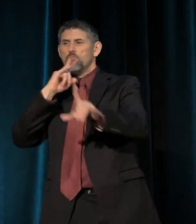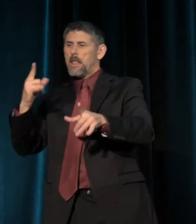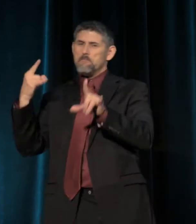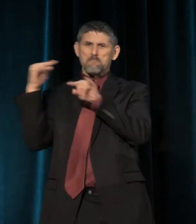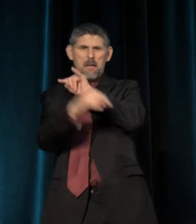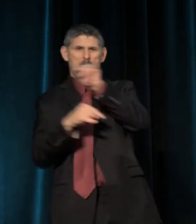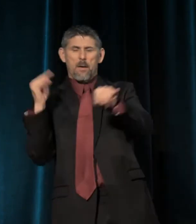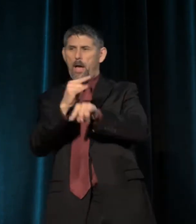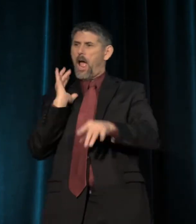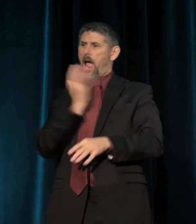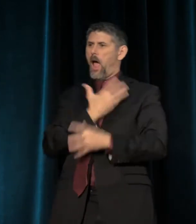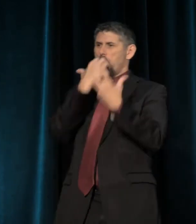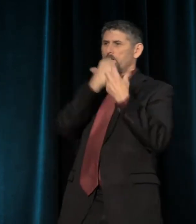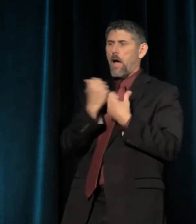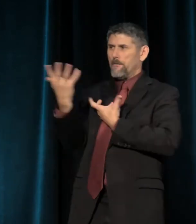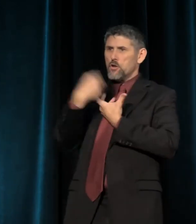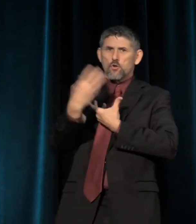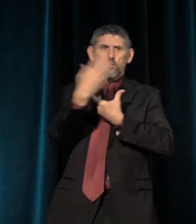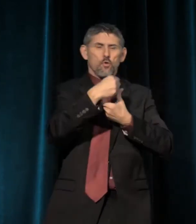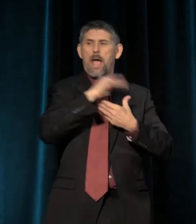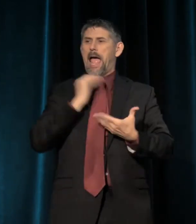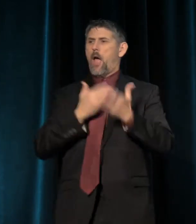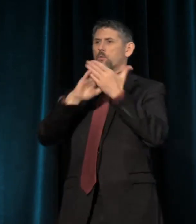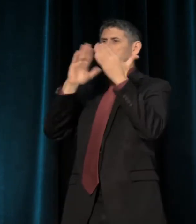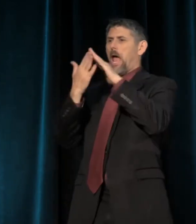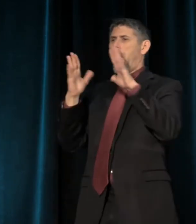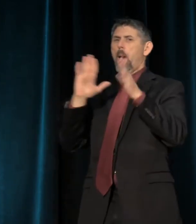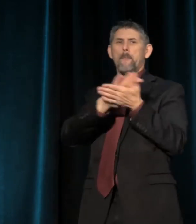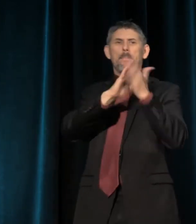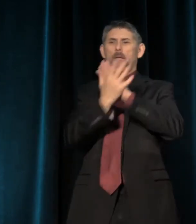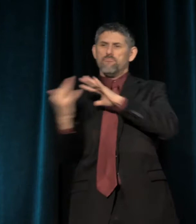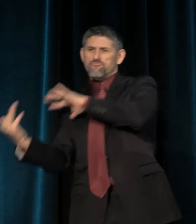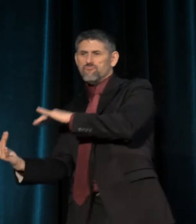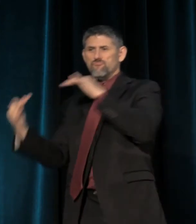They turn our towns into battlefields for the culture wars.